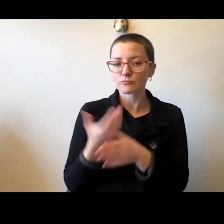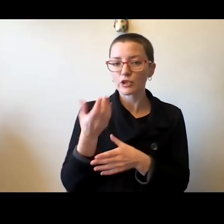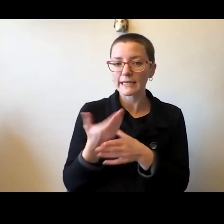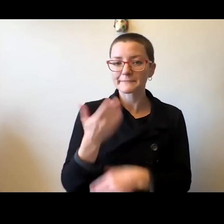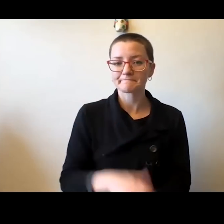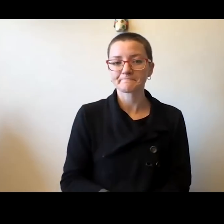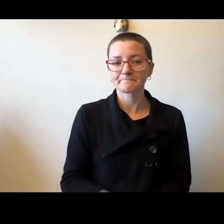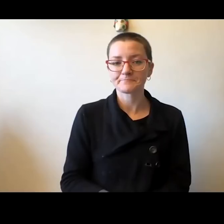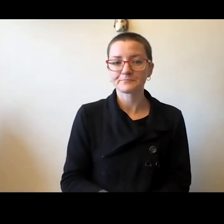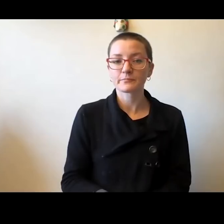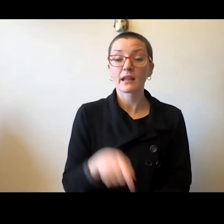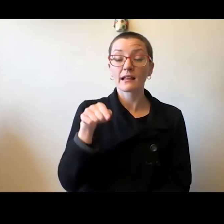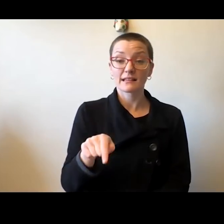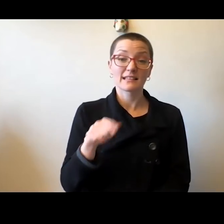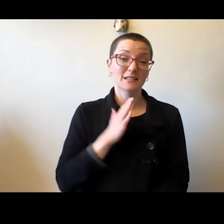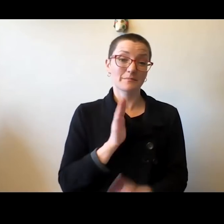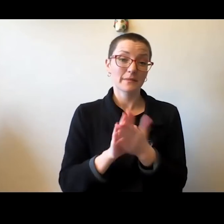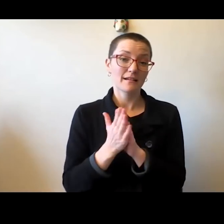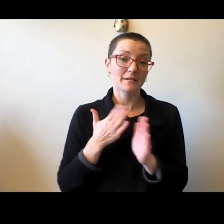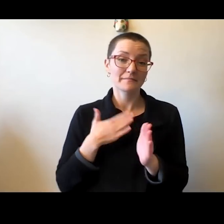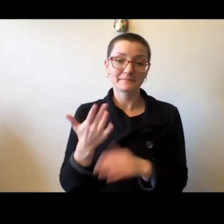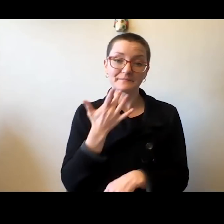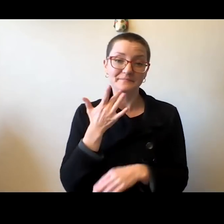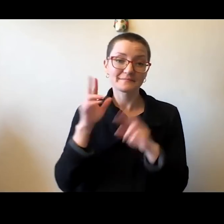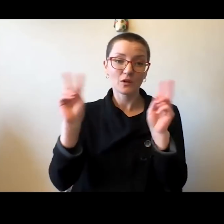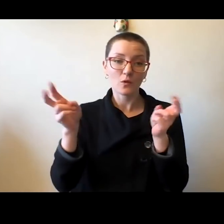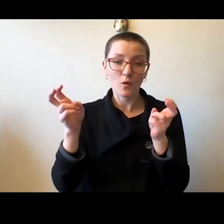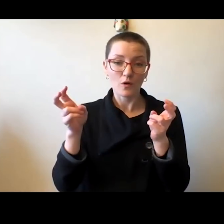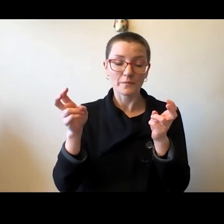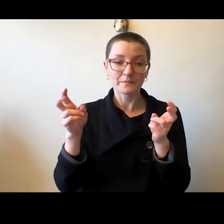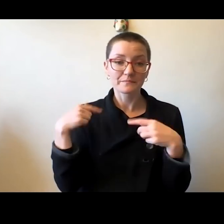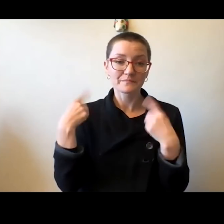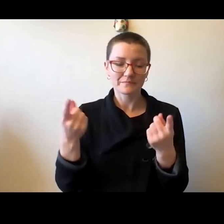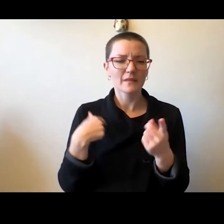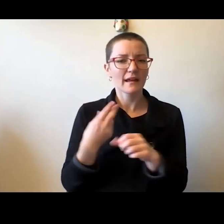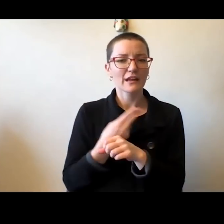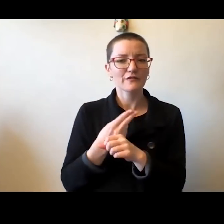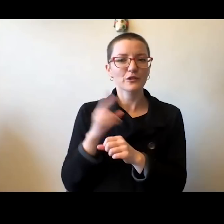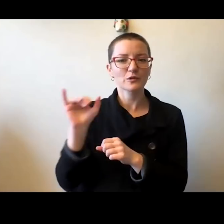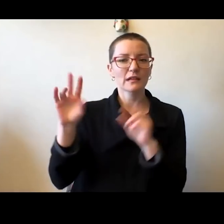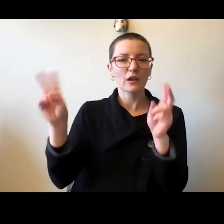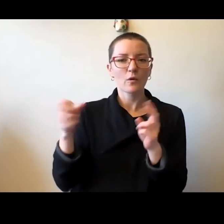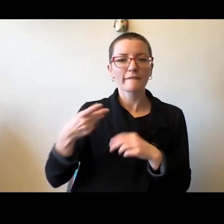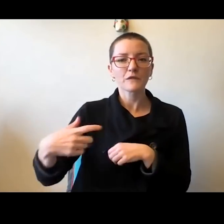This has certainly become one of my favorite quotes, and I've used it several times during my tenure as Chancellor.